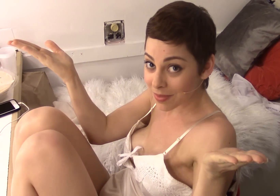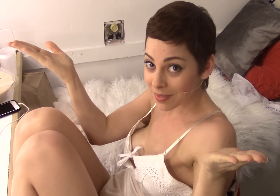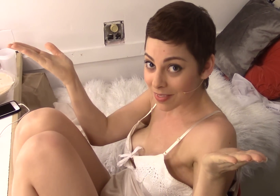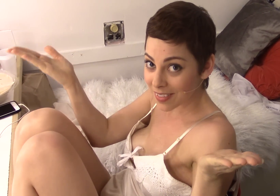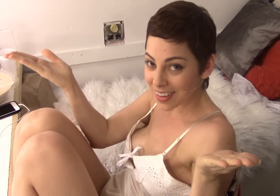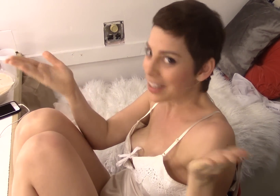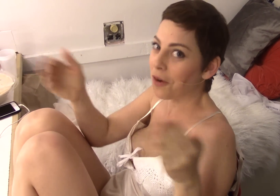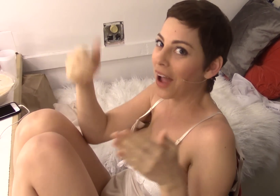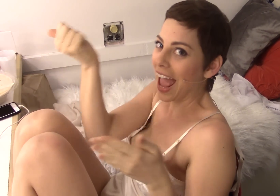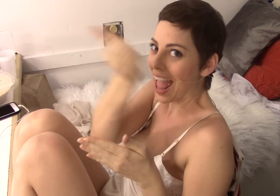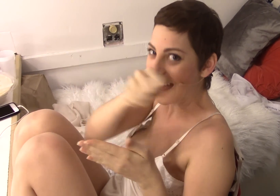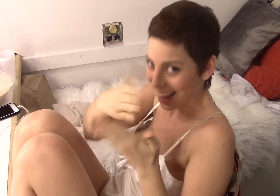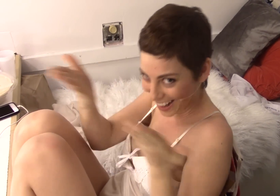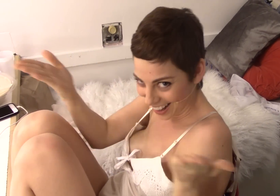will learn that anything is possible.